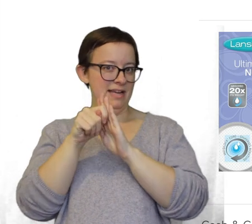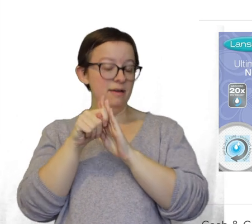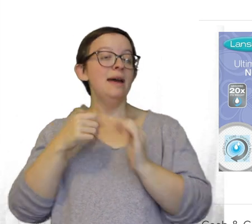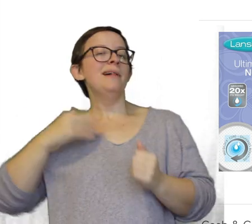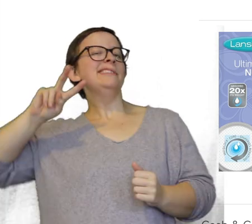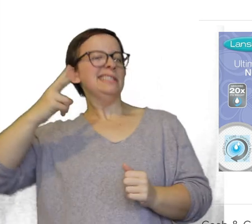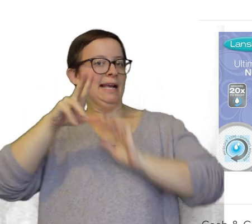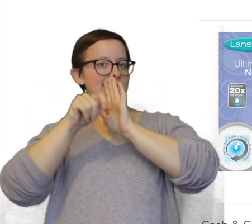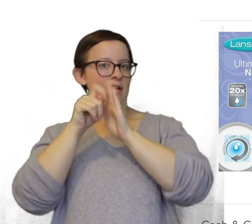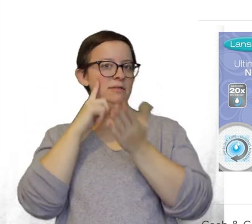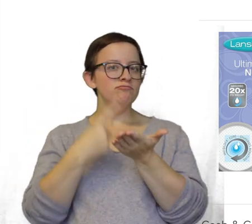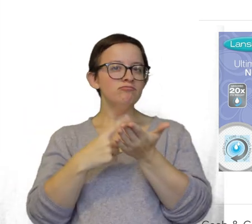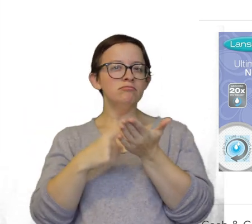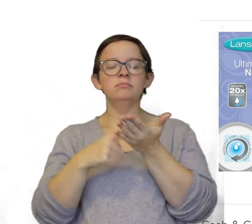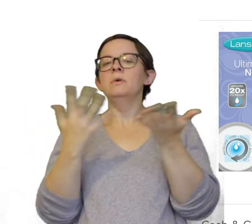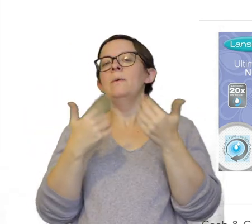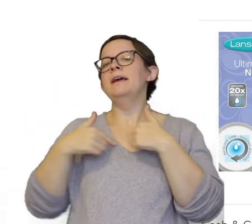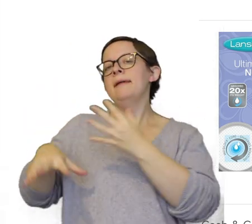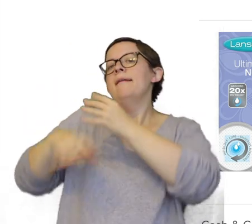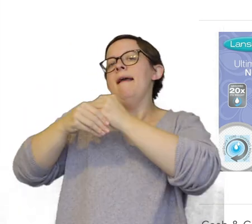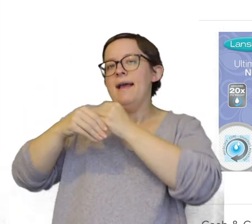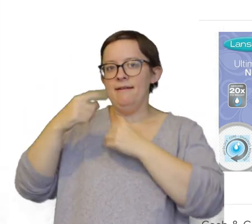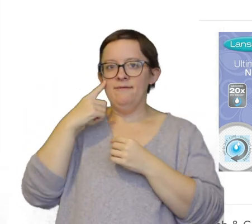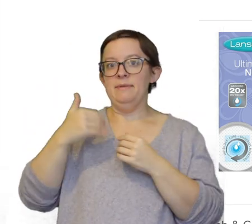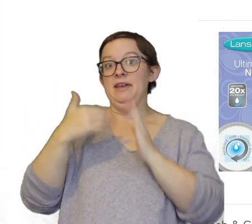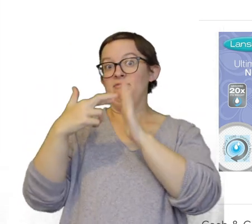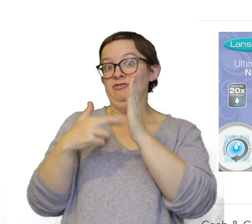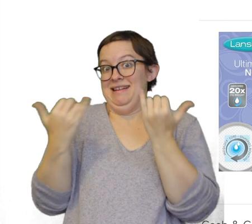I'm gonna do a second video talking about what I would add on to my registry